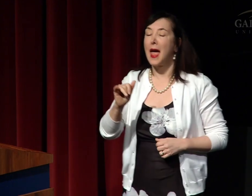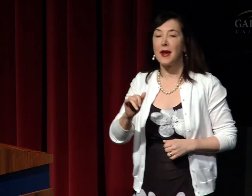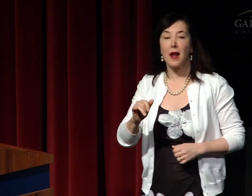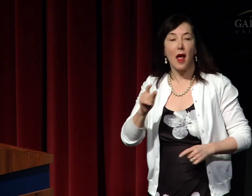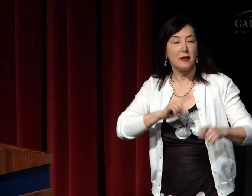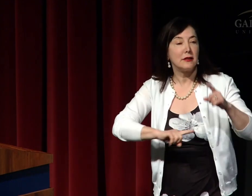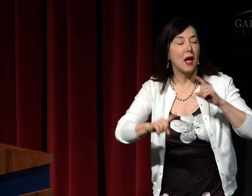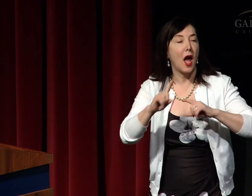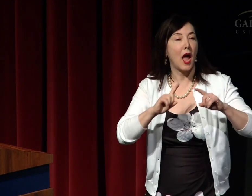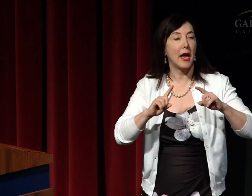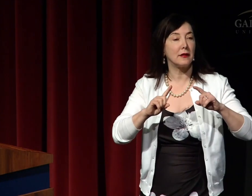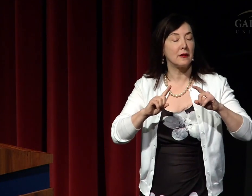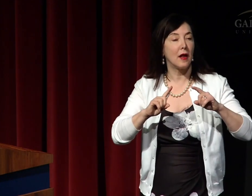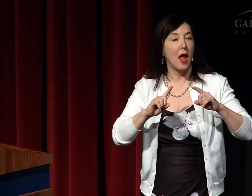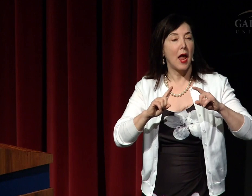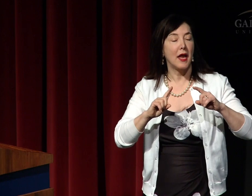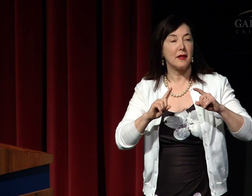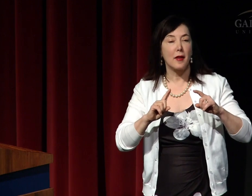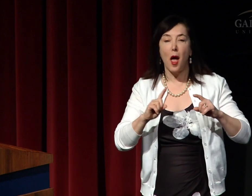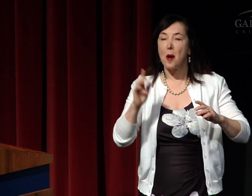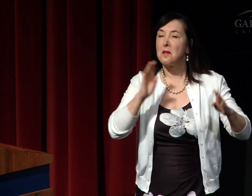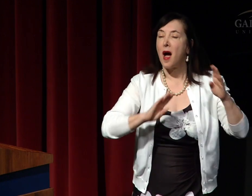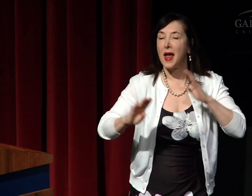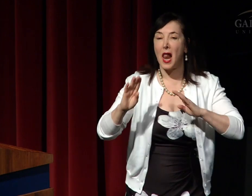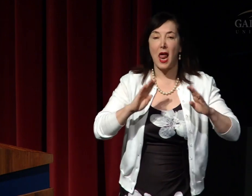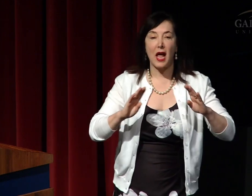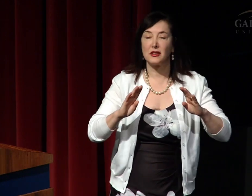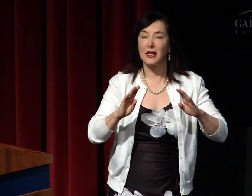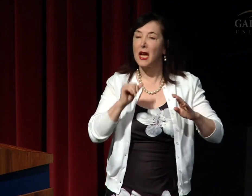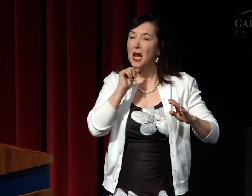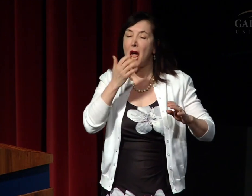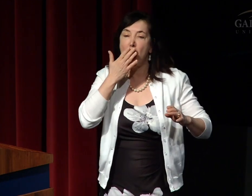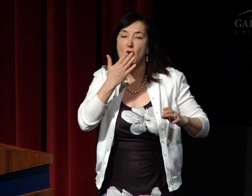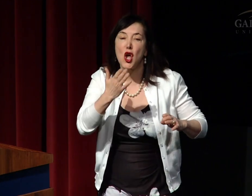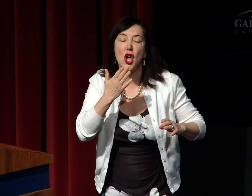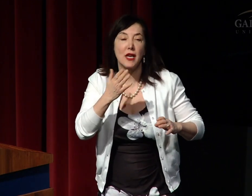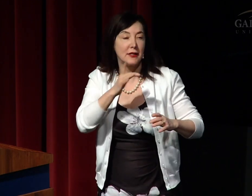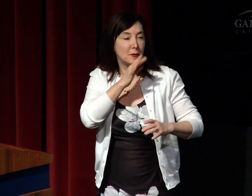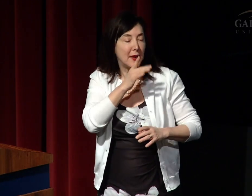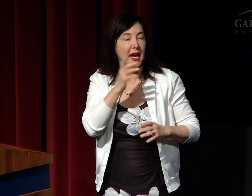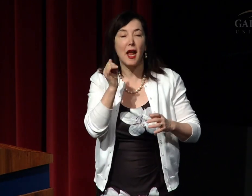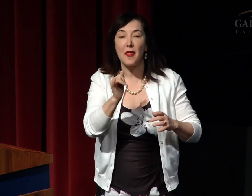People think that sign is not equivalent biologically